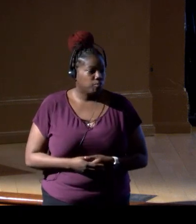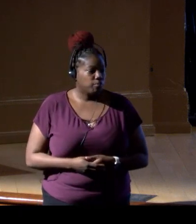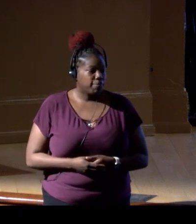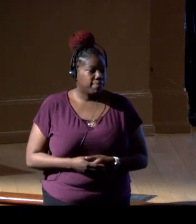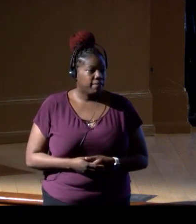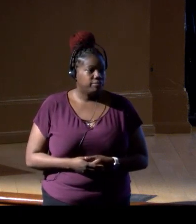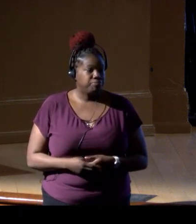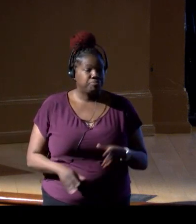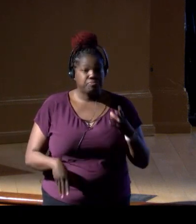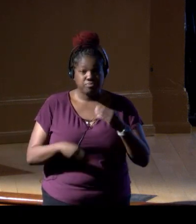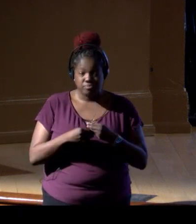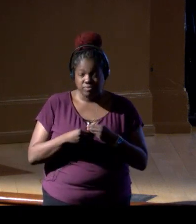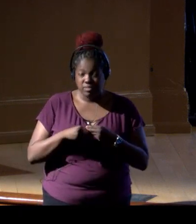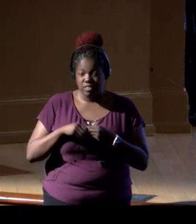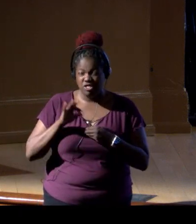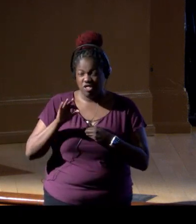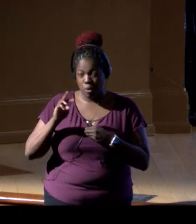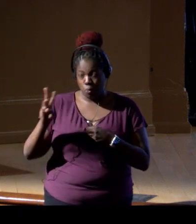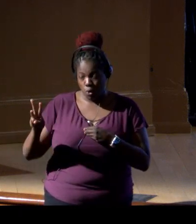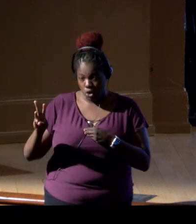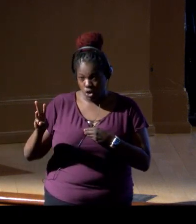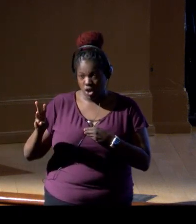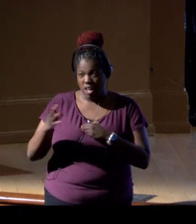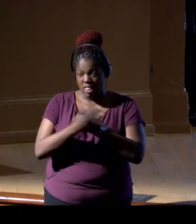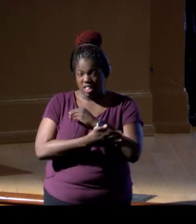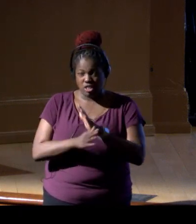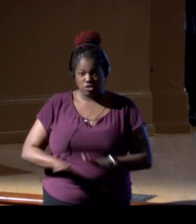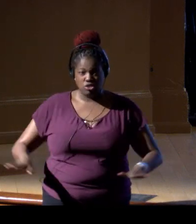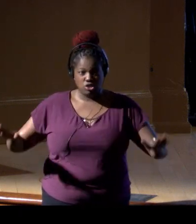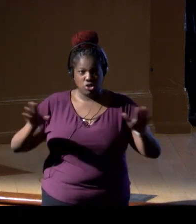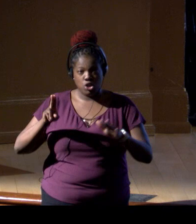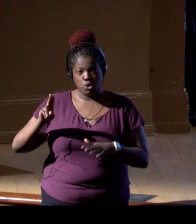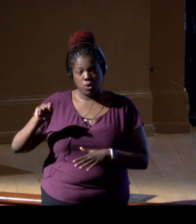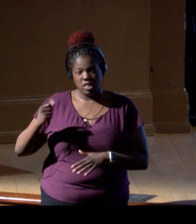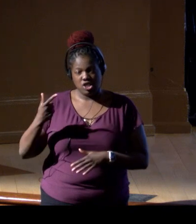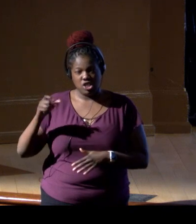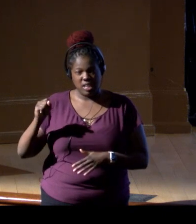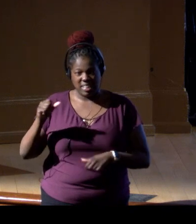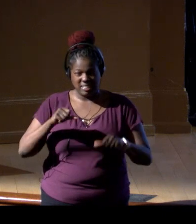In addition to the framework, across the country, our USGS scientists are working with our partners